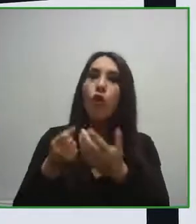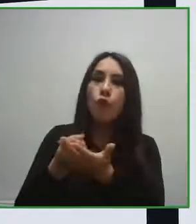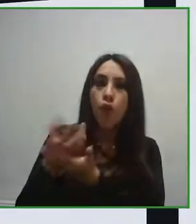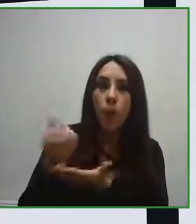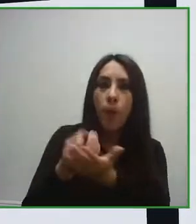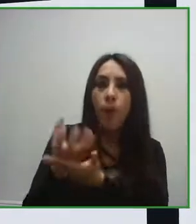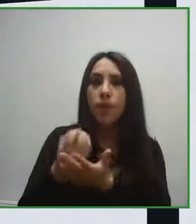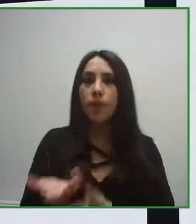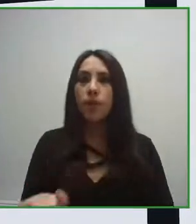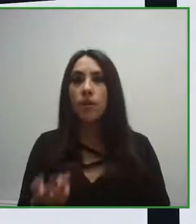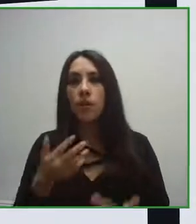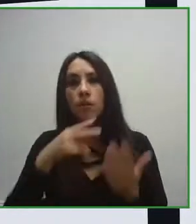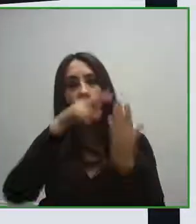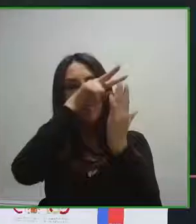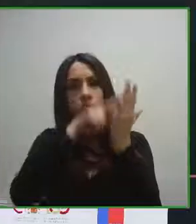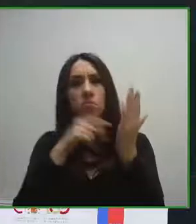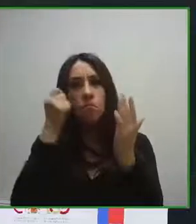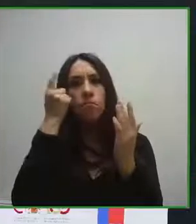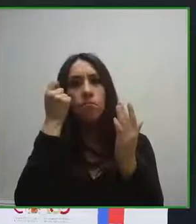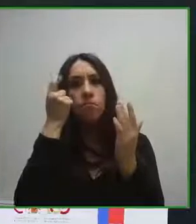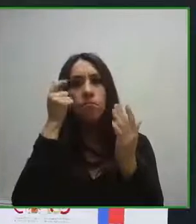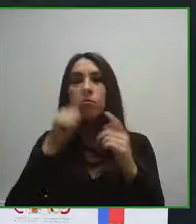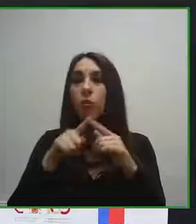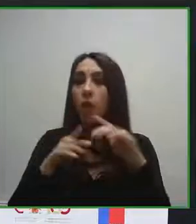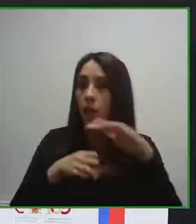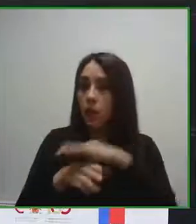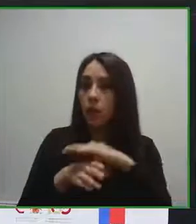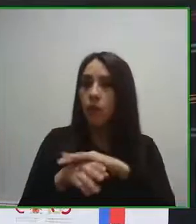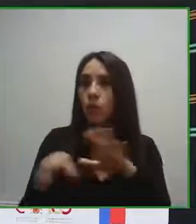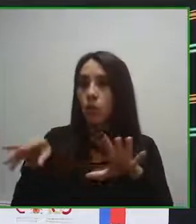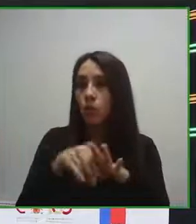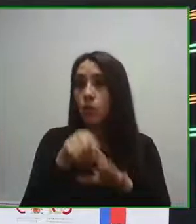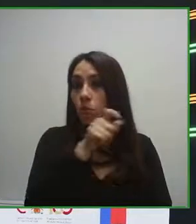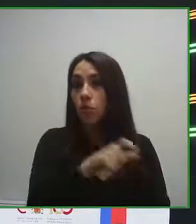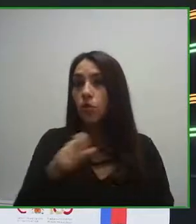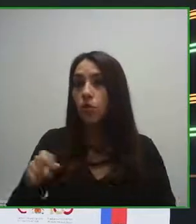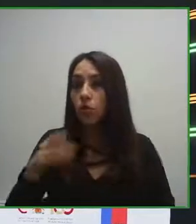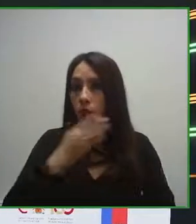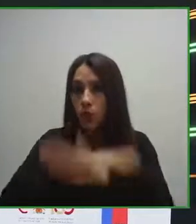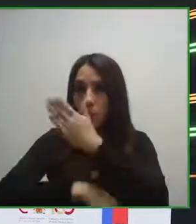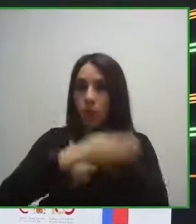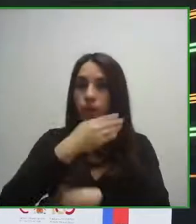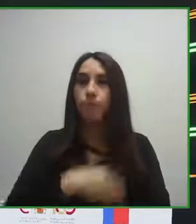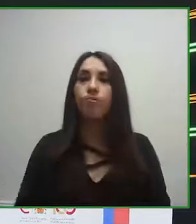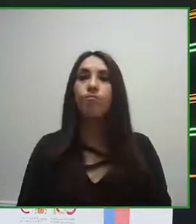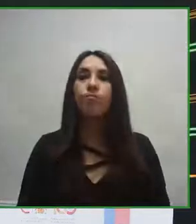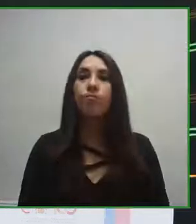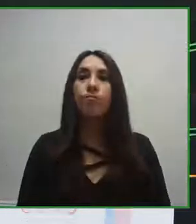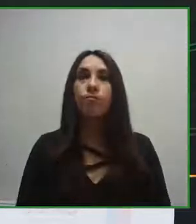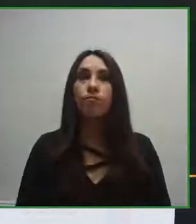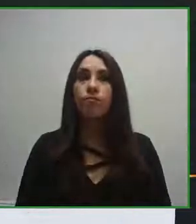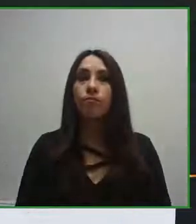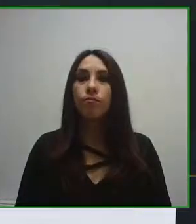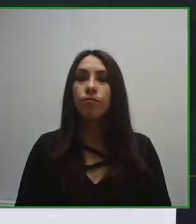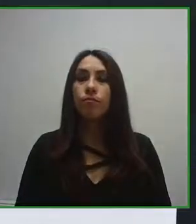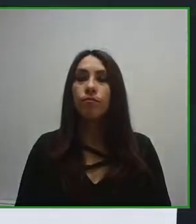developed a program Planeta Fácil that offers news in an easy reading in order to guarantee